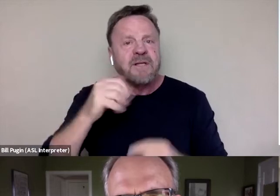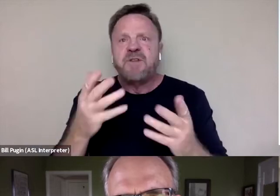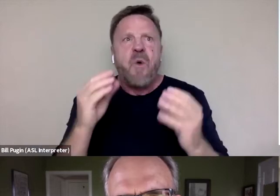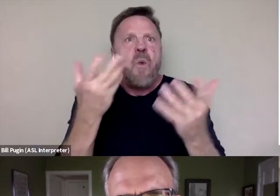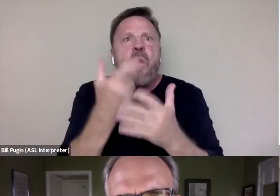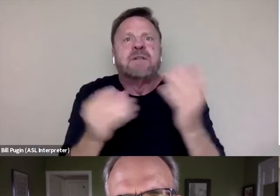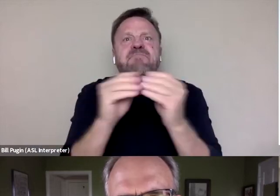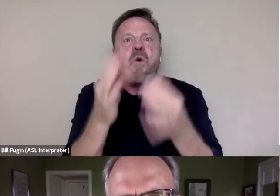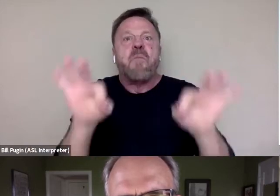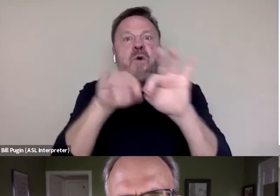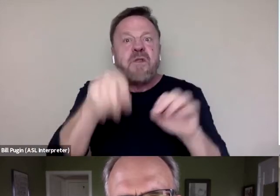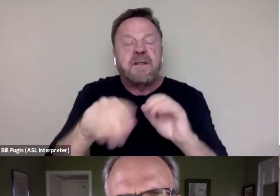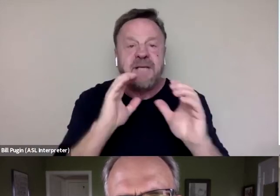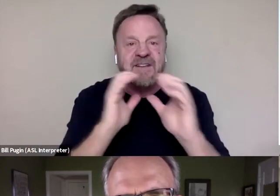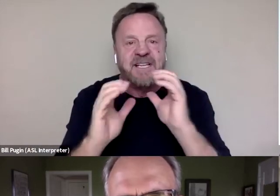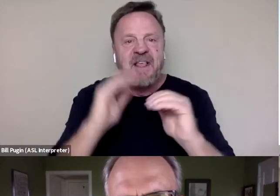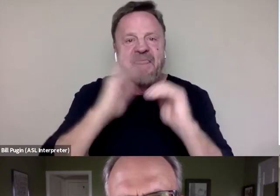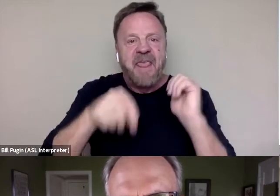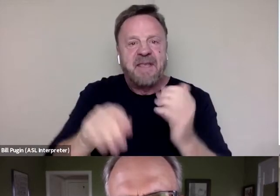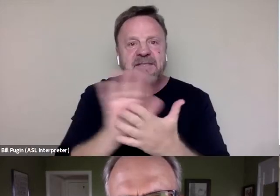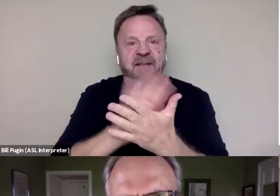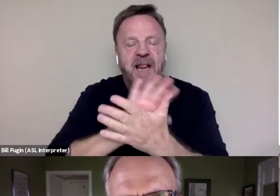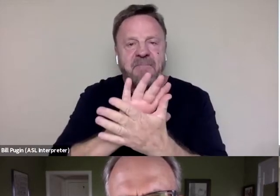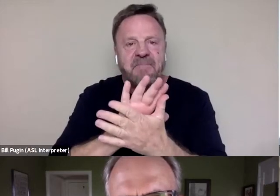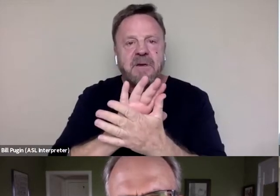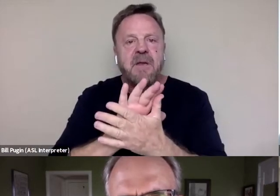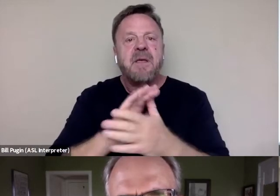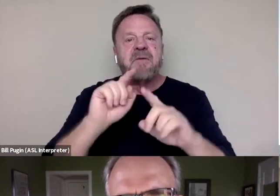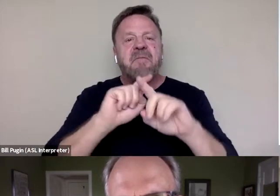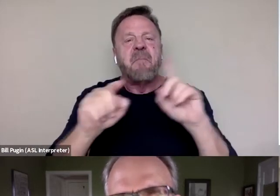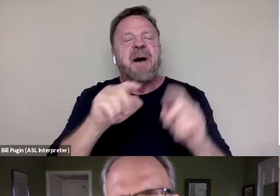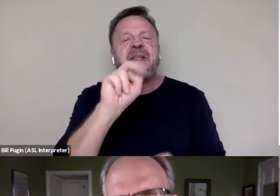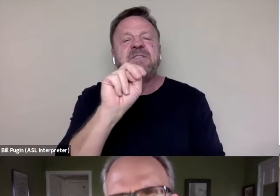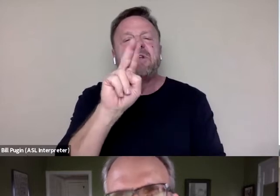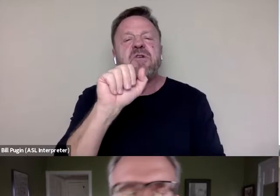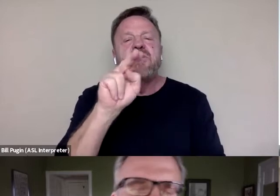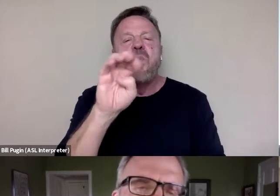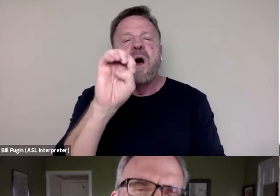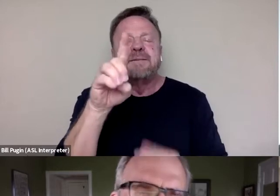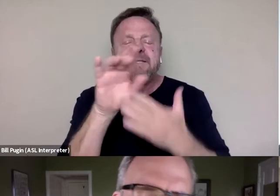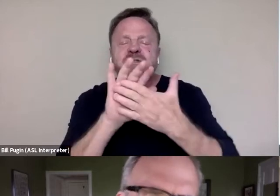in some ways than this film? But it's nuanced. So I think we aren't there yet.